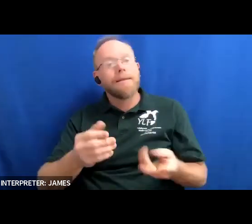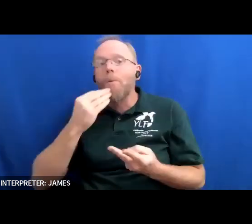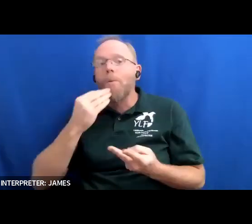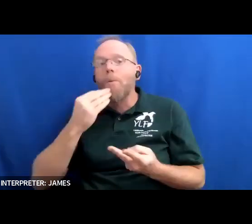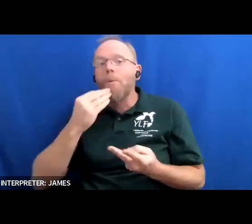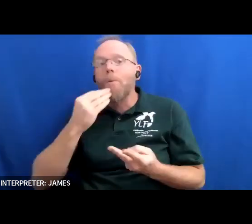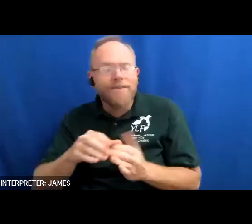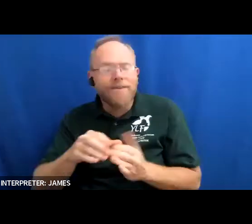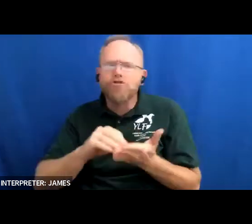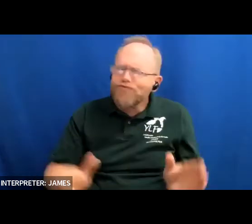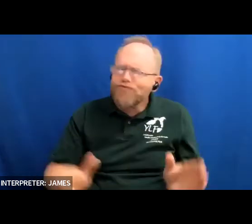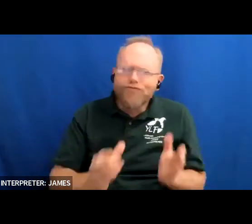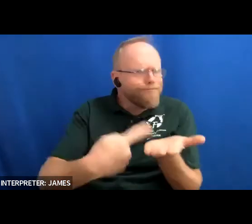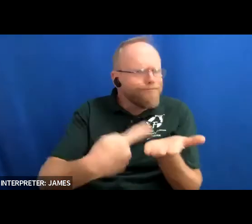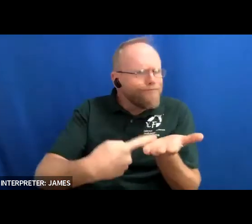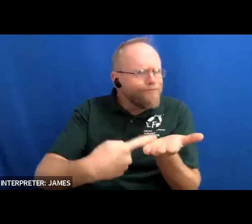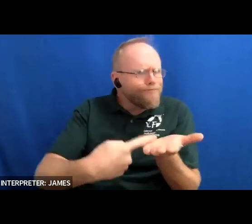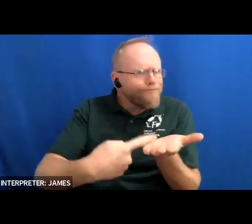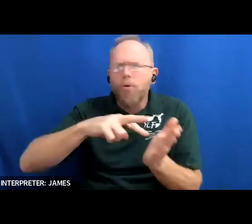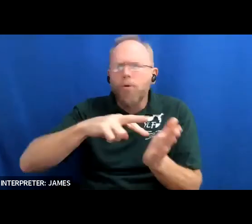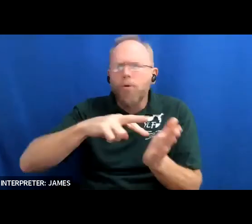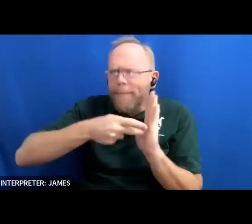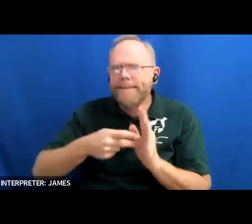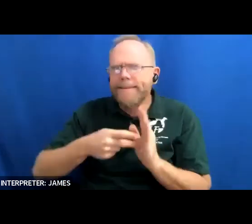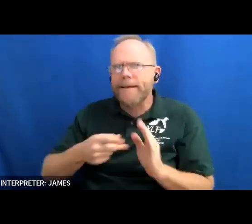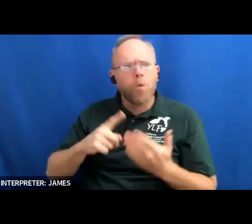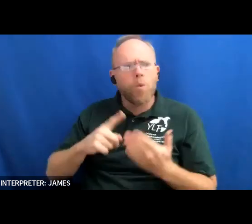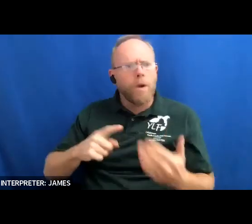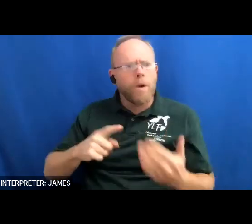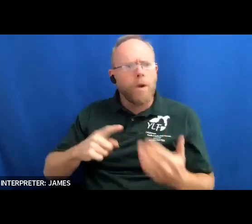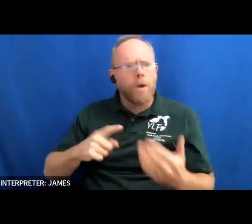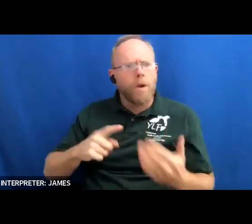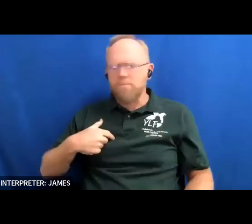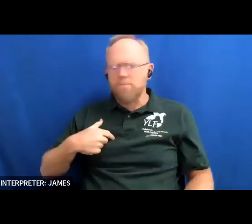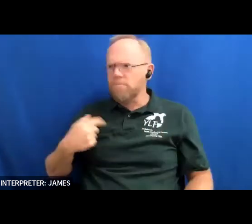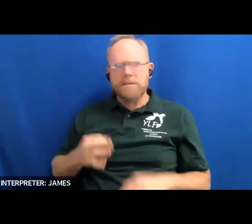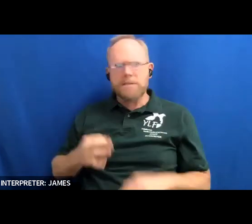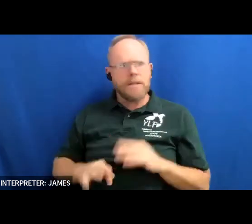what it means to be just a friend waiting to happen and whether they would feel the same way